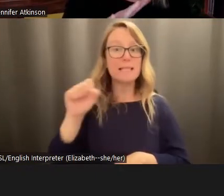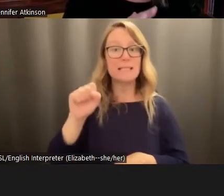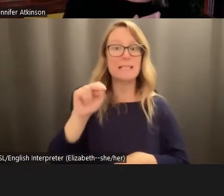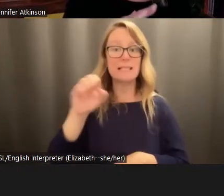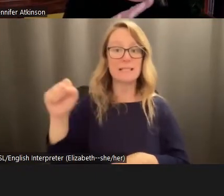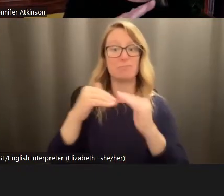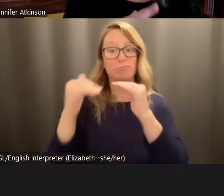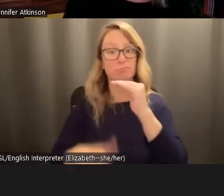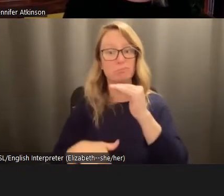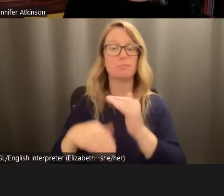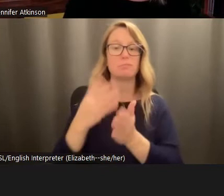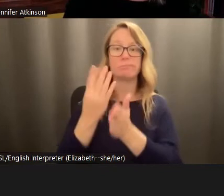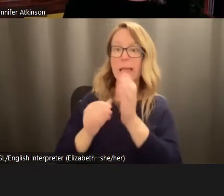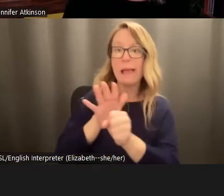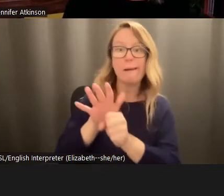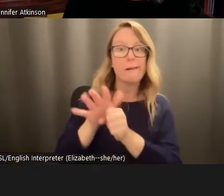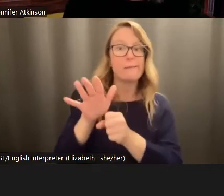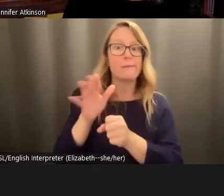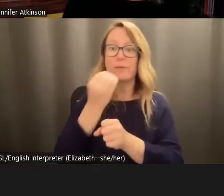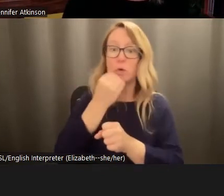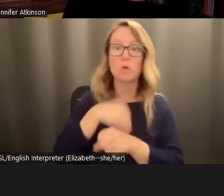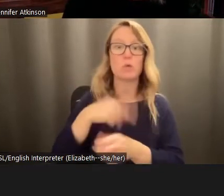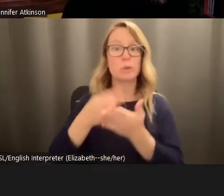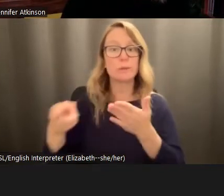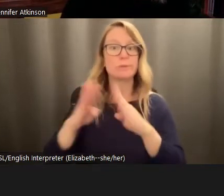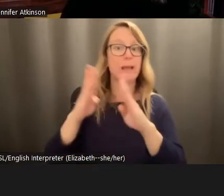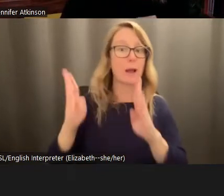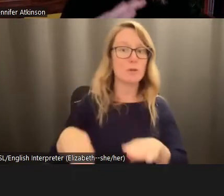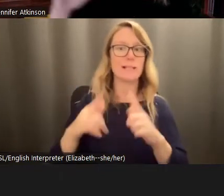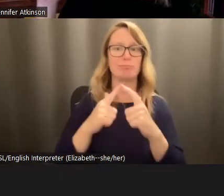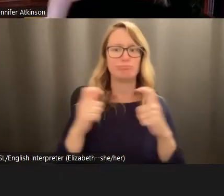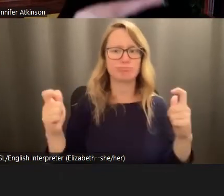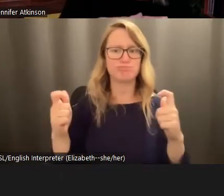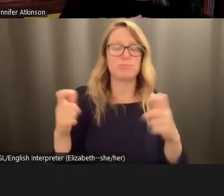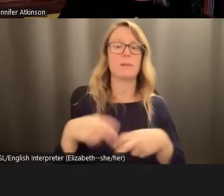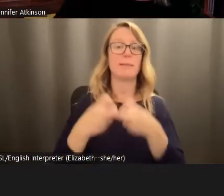access to food, to resources to housing, and climate comes along